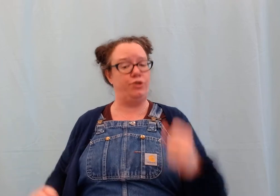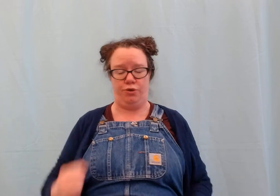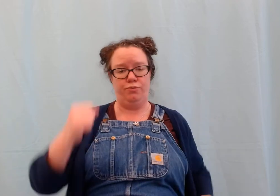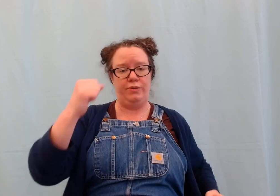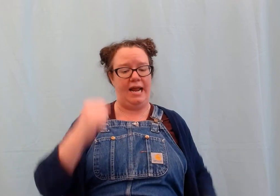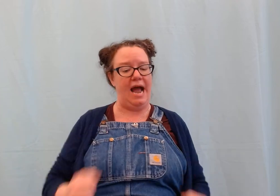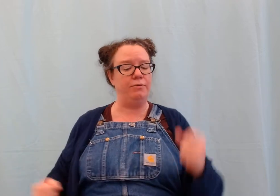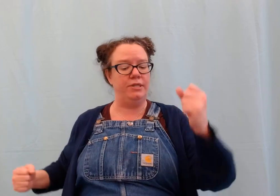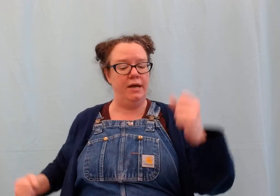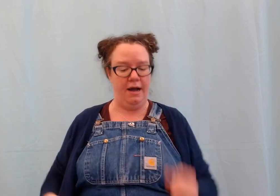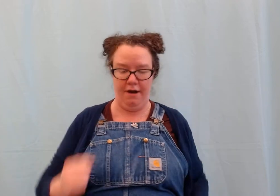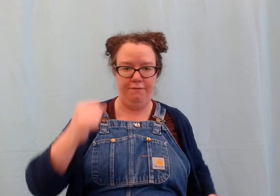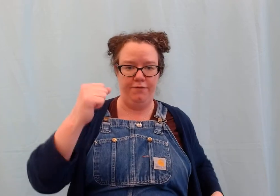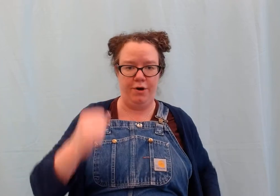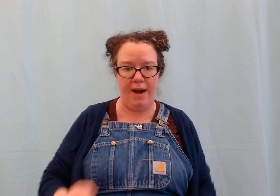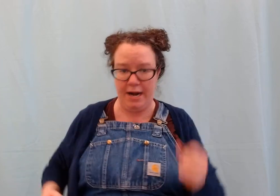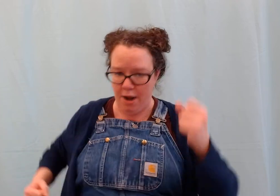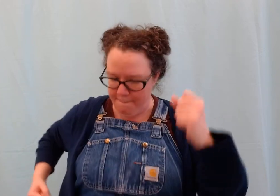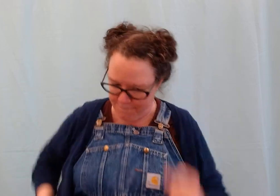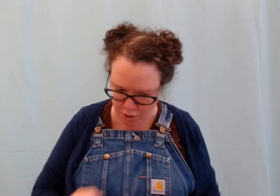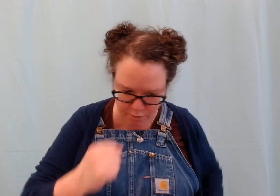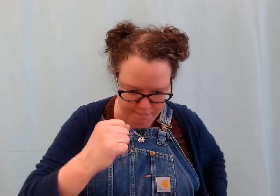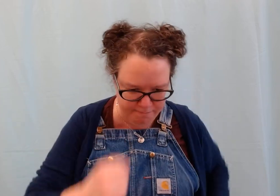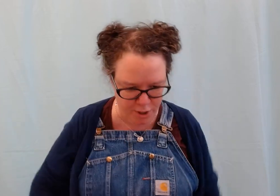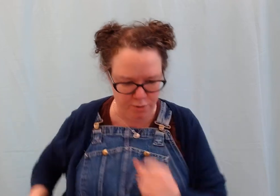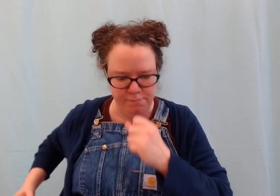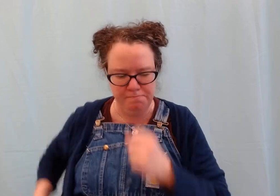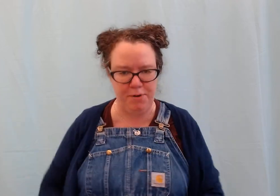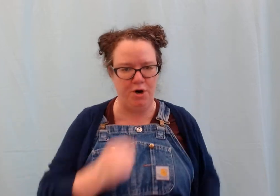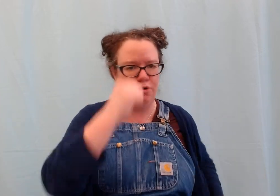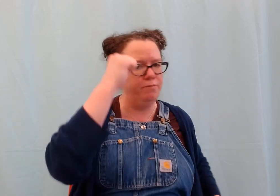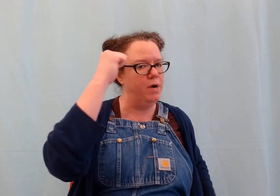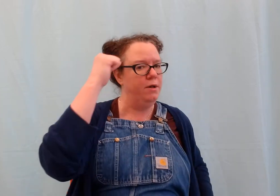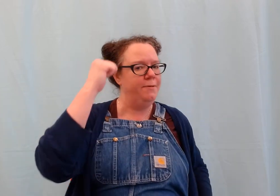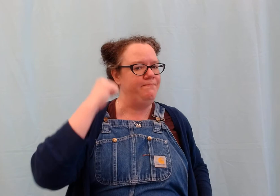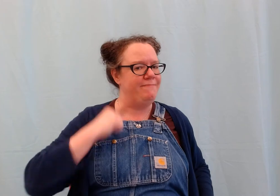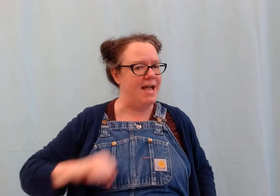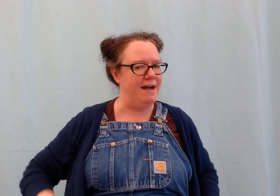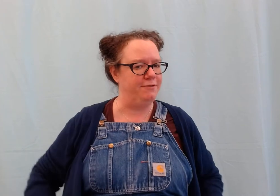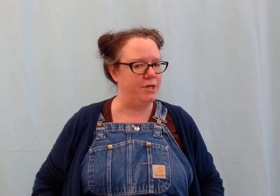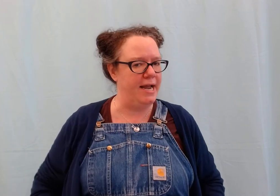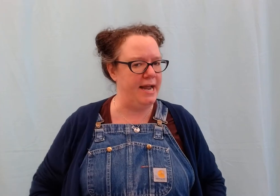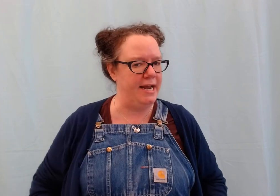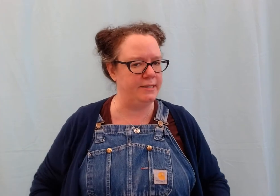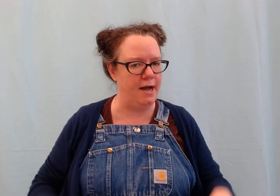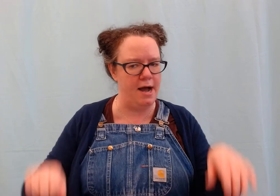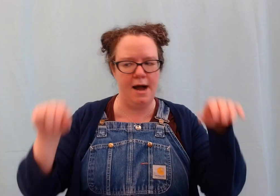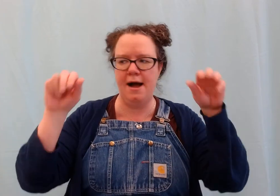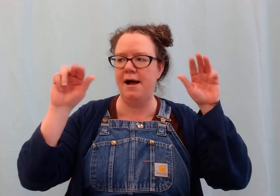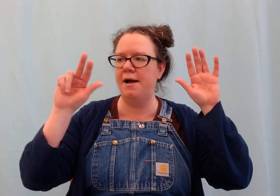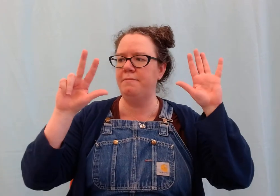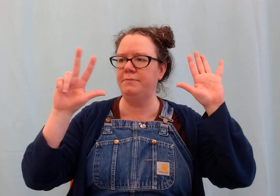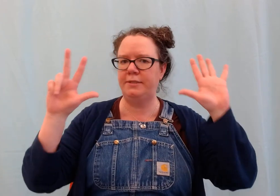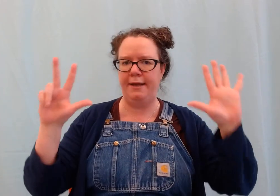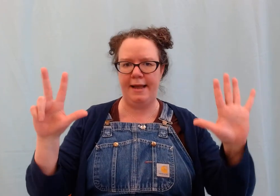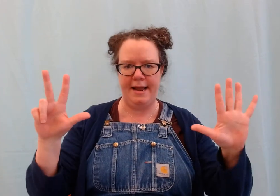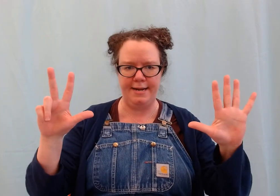#to get out of the rain. Boom, boom, boom.# After eight comes - eight,